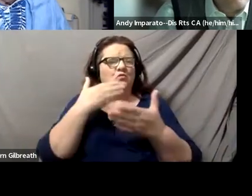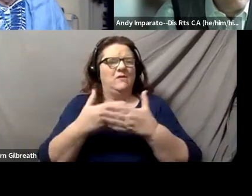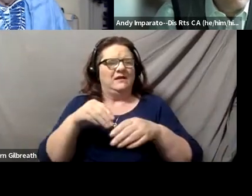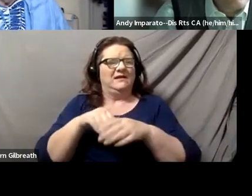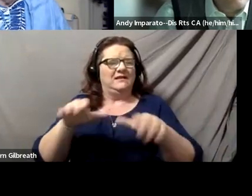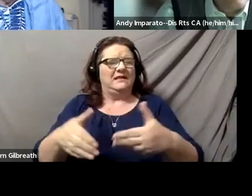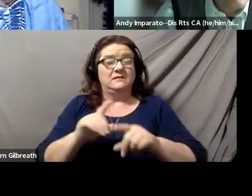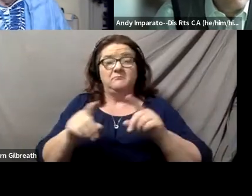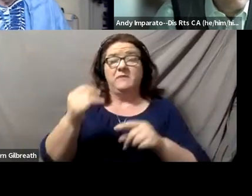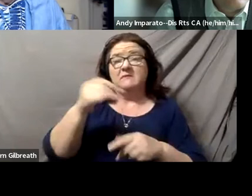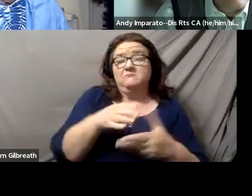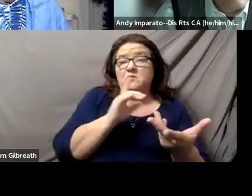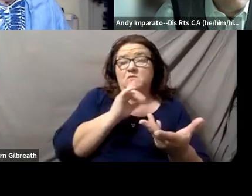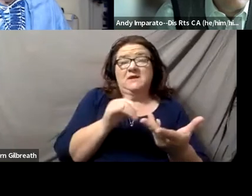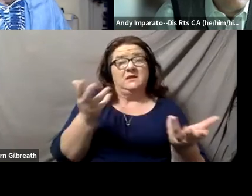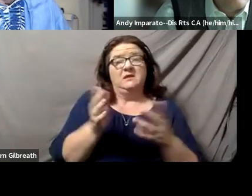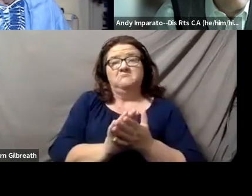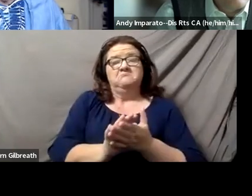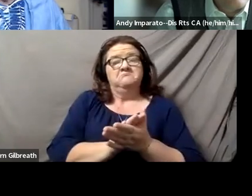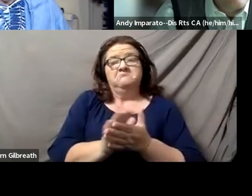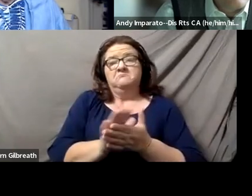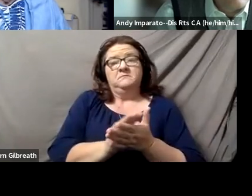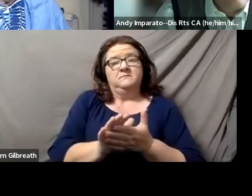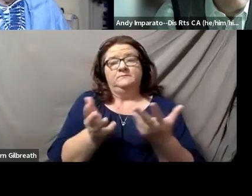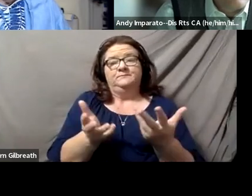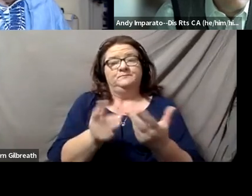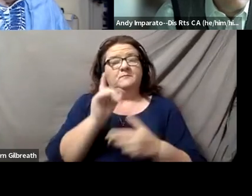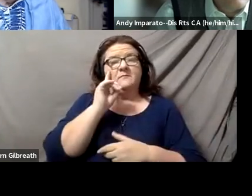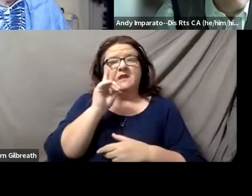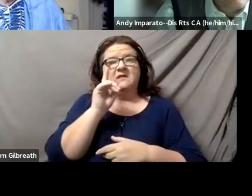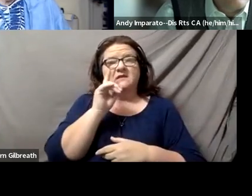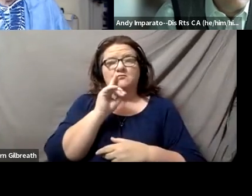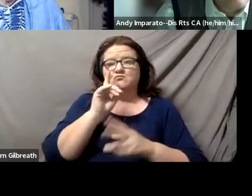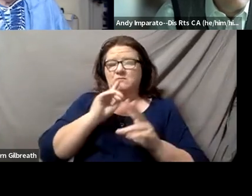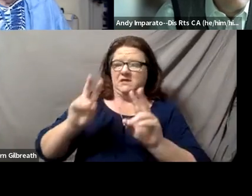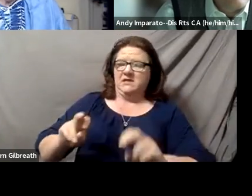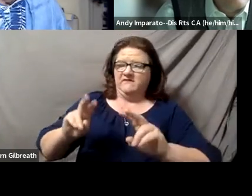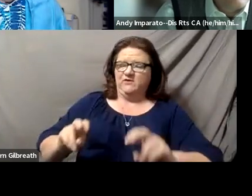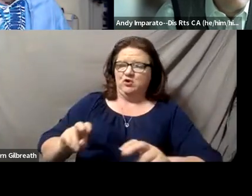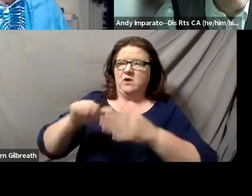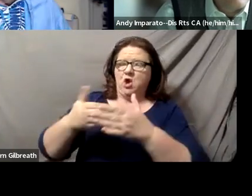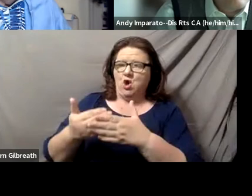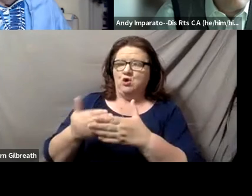But I think at the end of the day, it's really doing an inventory with faculty, staff, and students